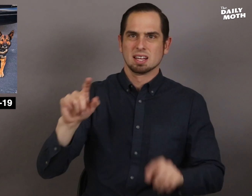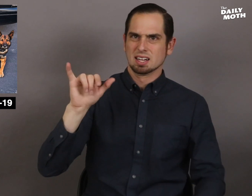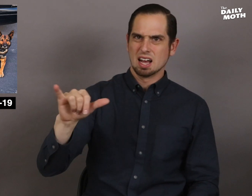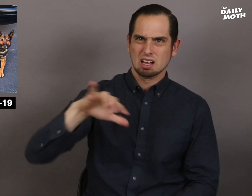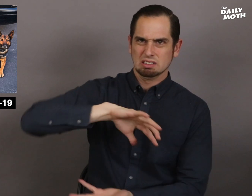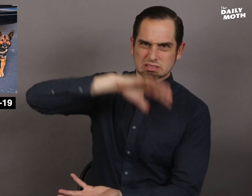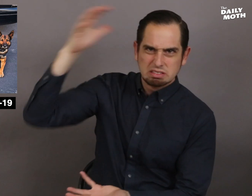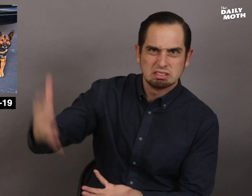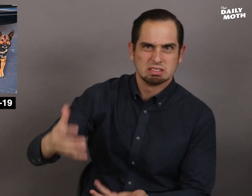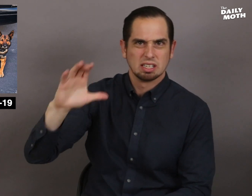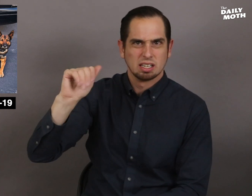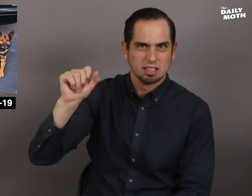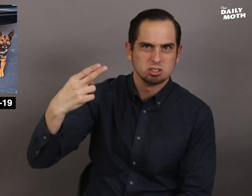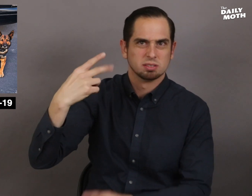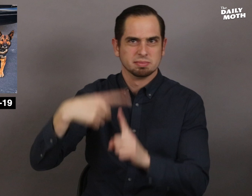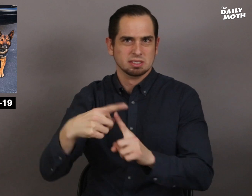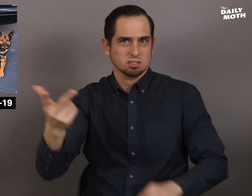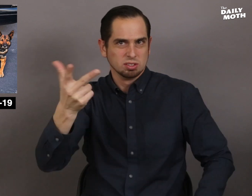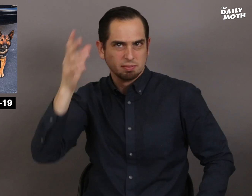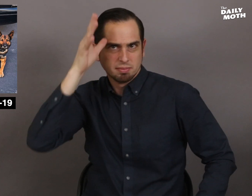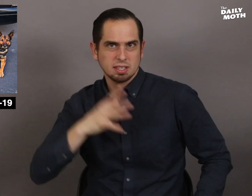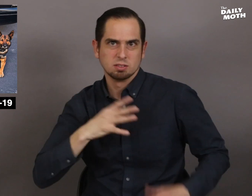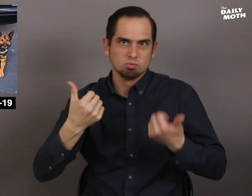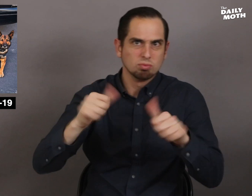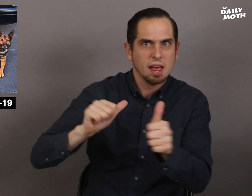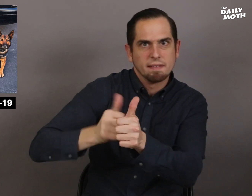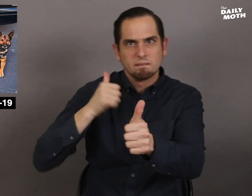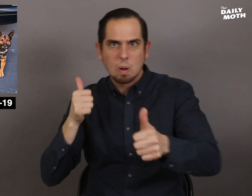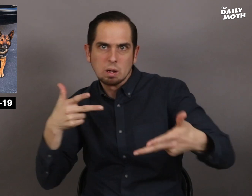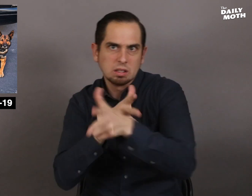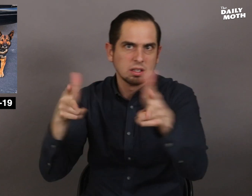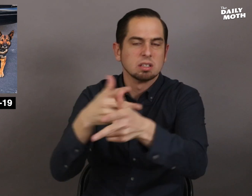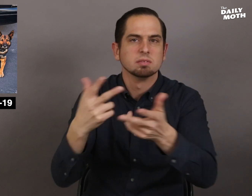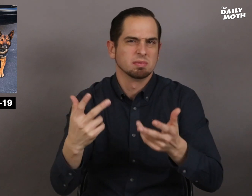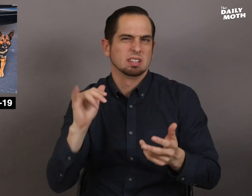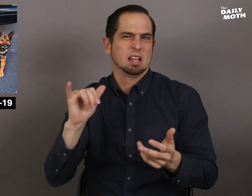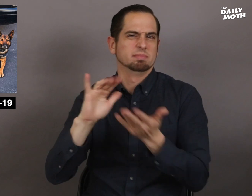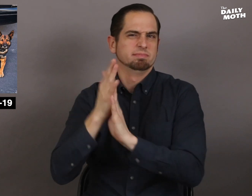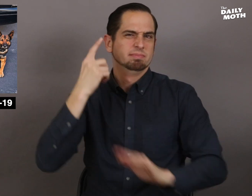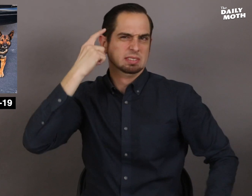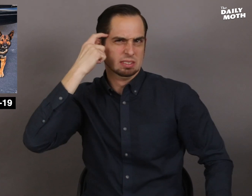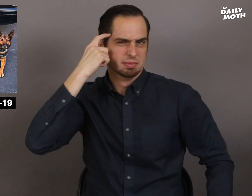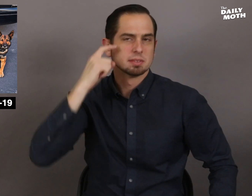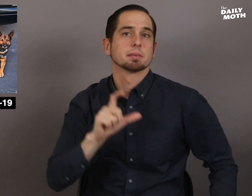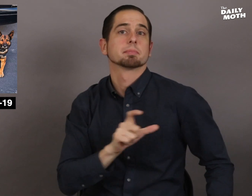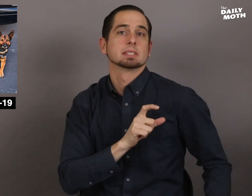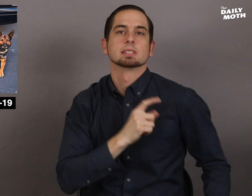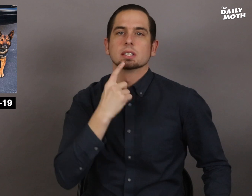the amount of cash and the fact that the three men tried to avoid arrest makes it highly suspicious -